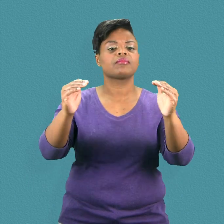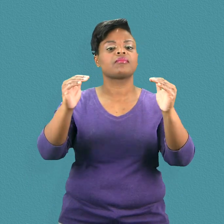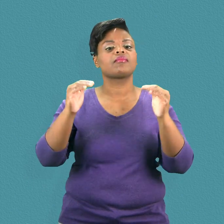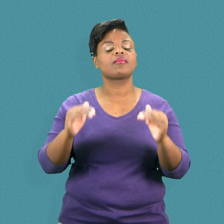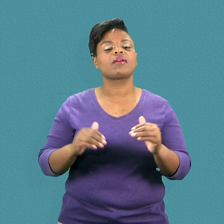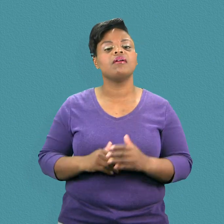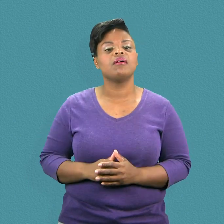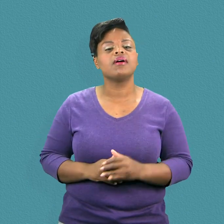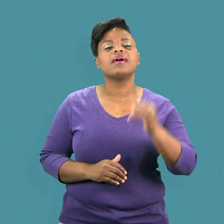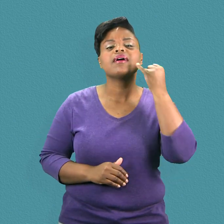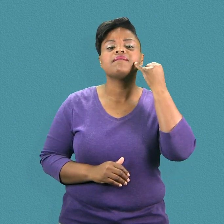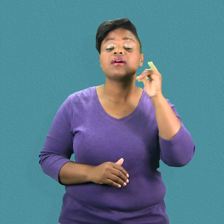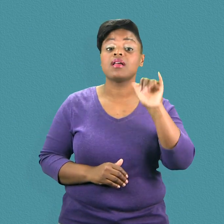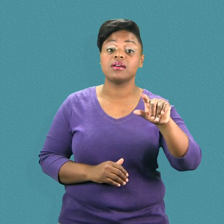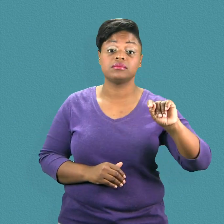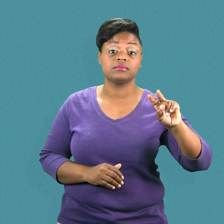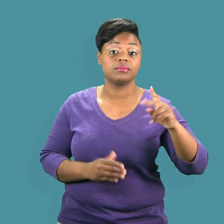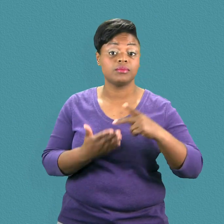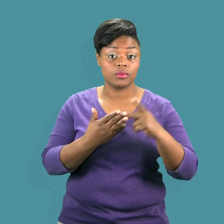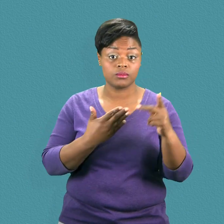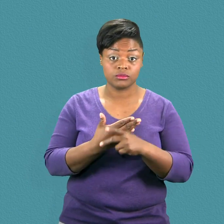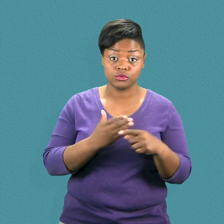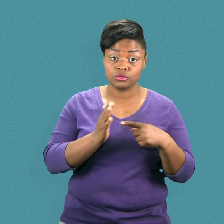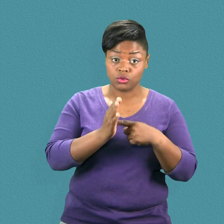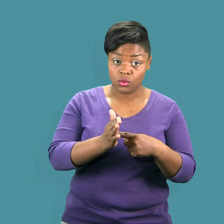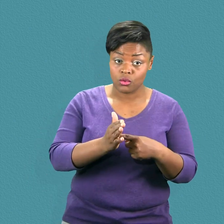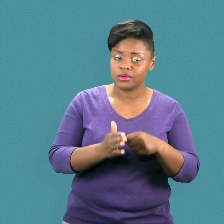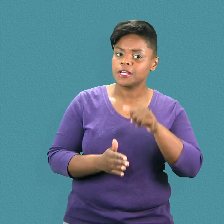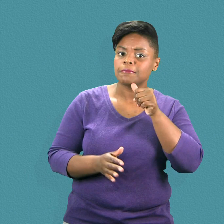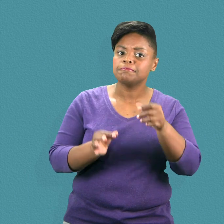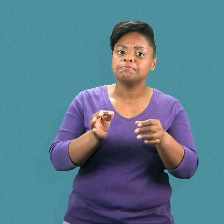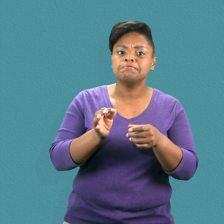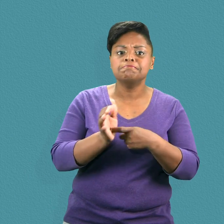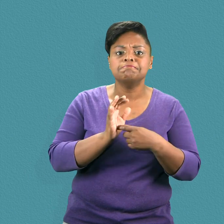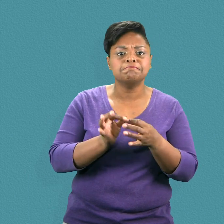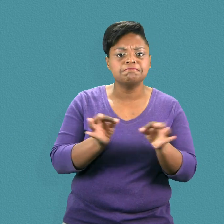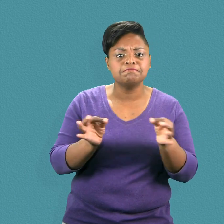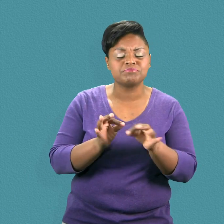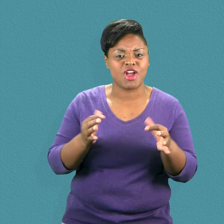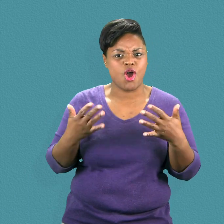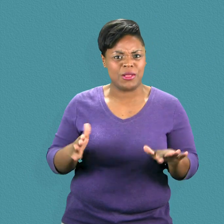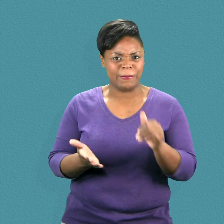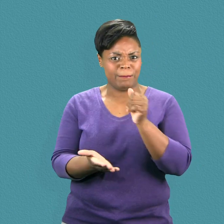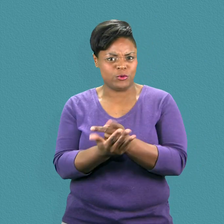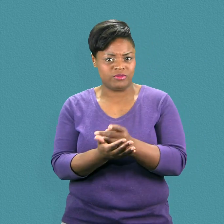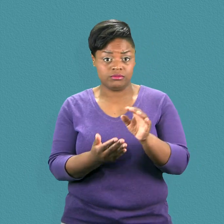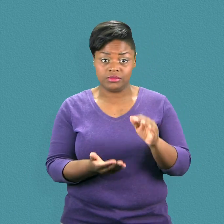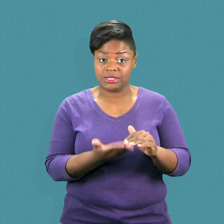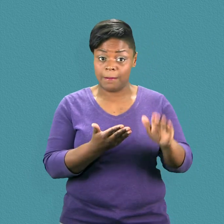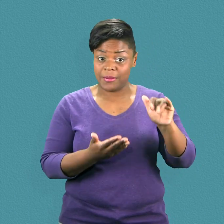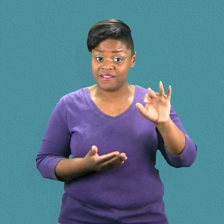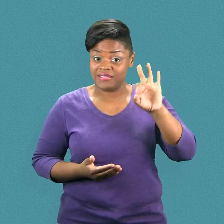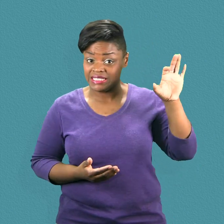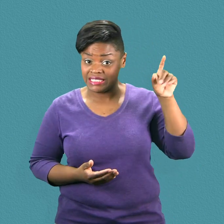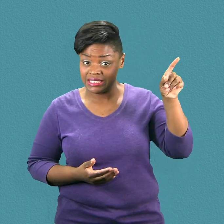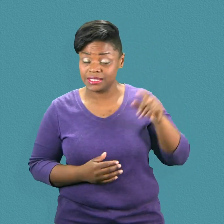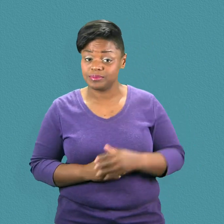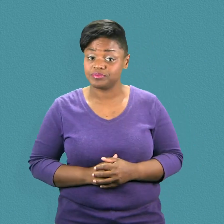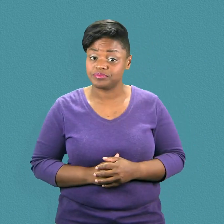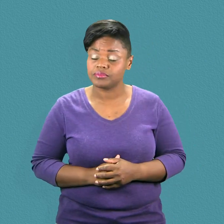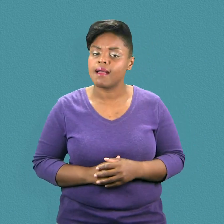Third, if a program is exempt from the television captioning rules, and it has not been captioned